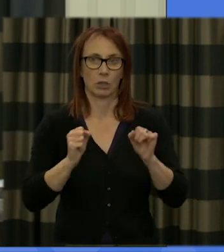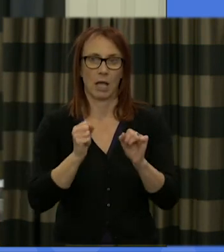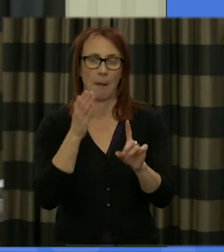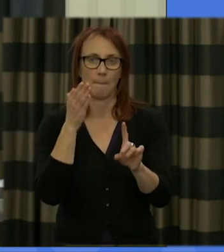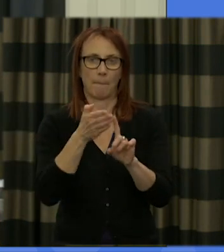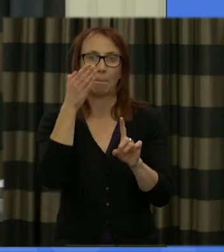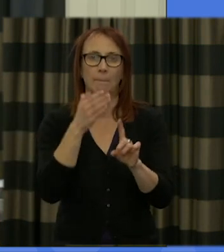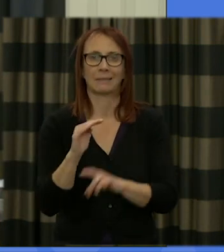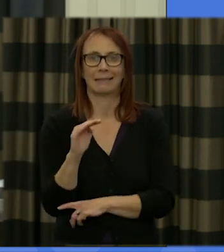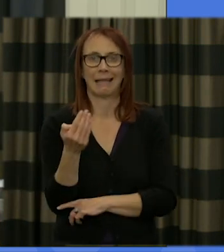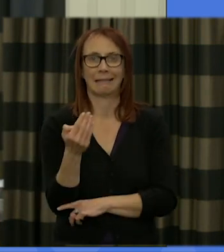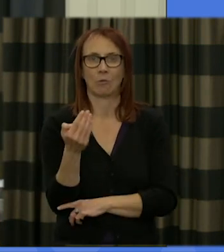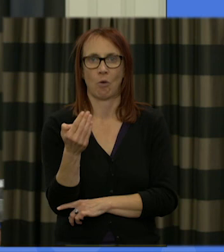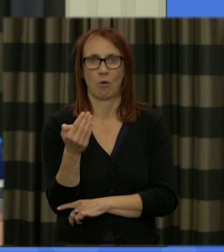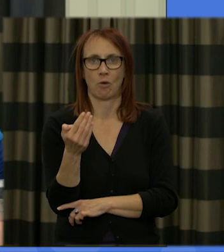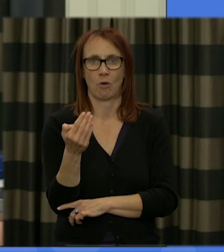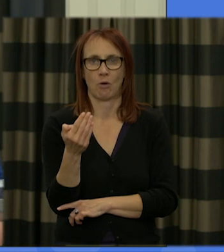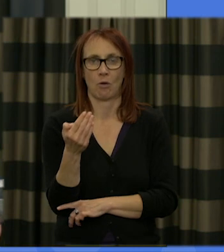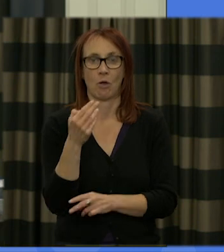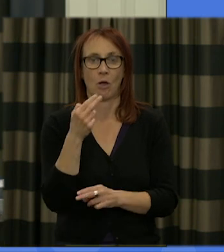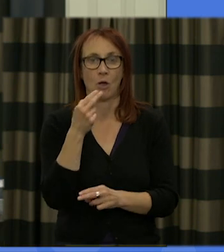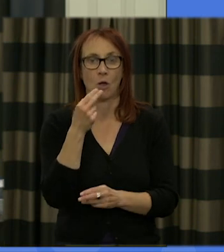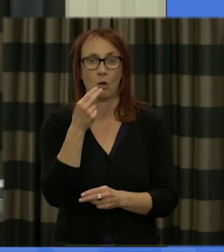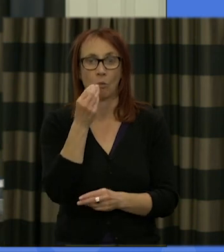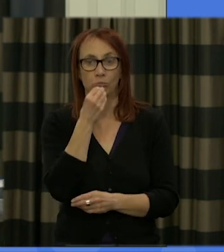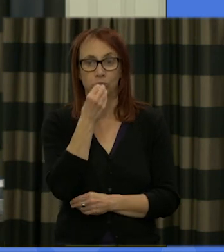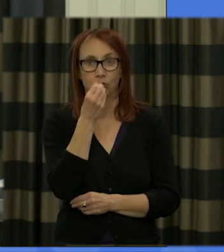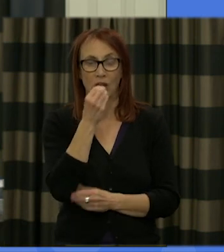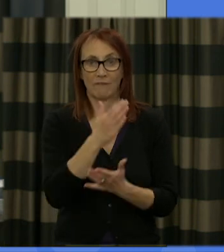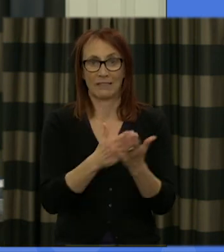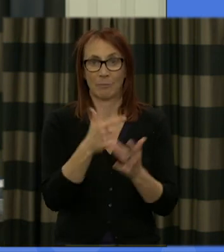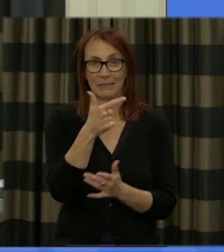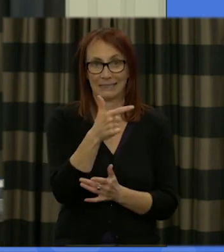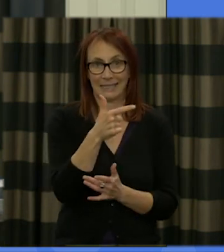in the main room and breakfast is going to be from 7:30 a.m. and that's going to